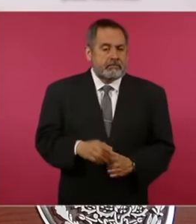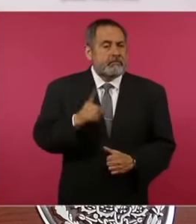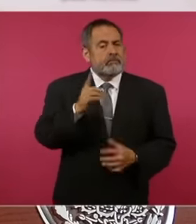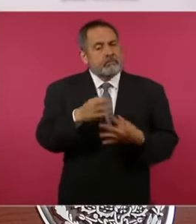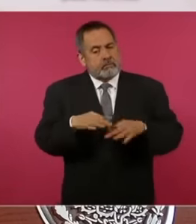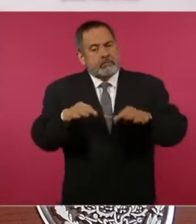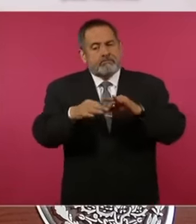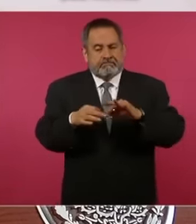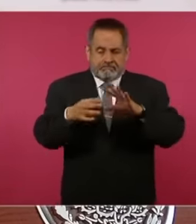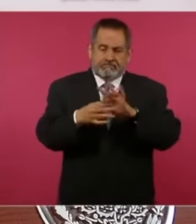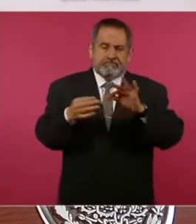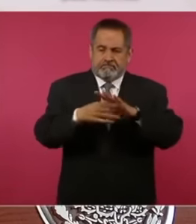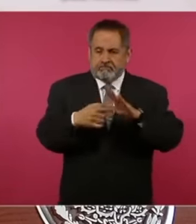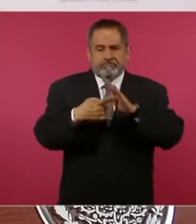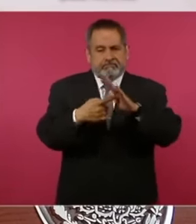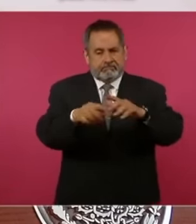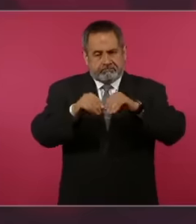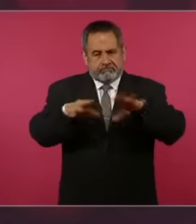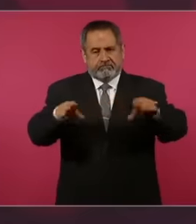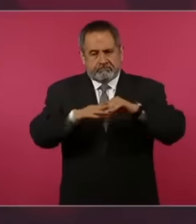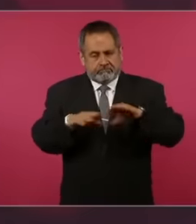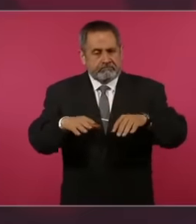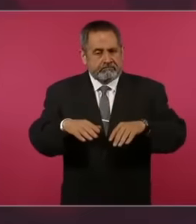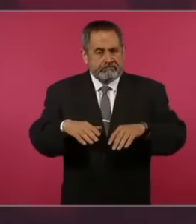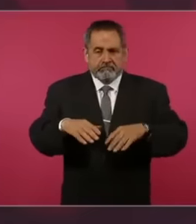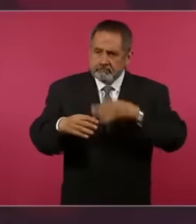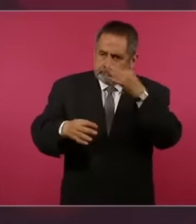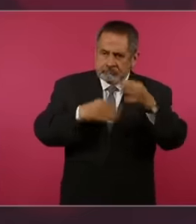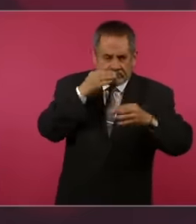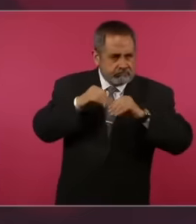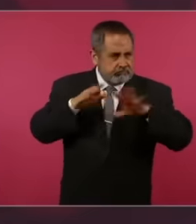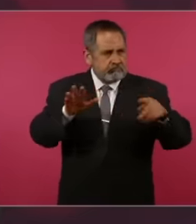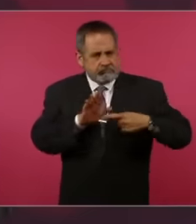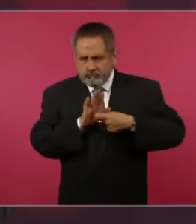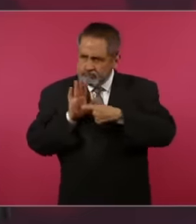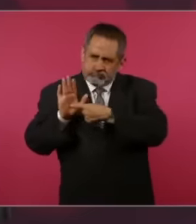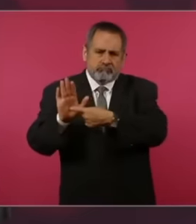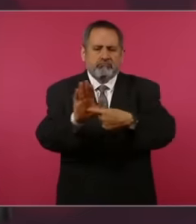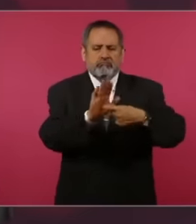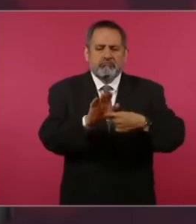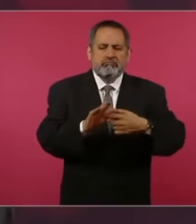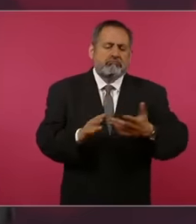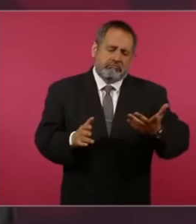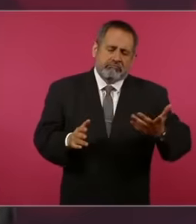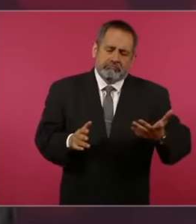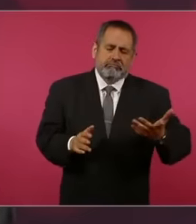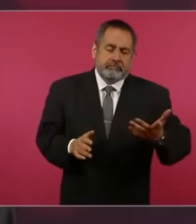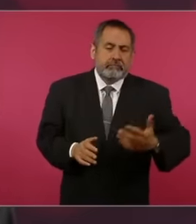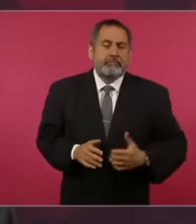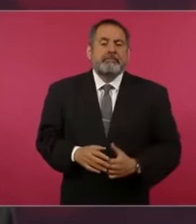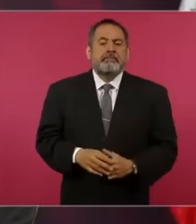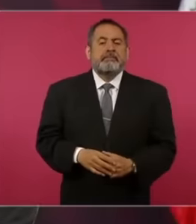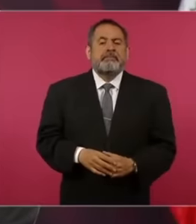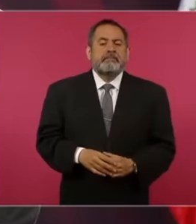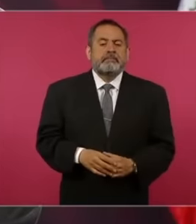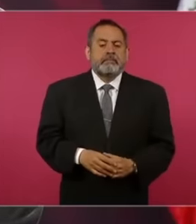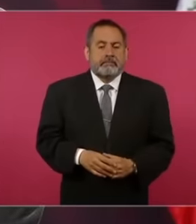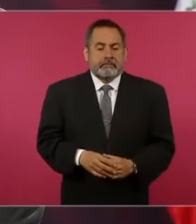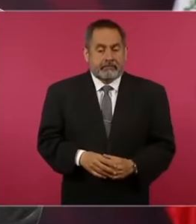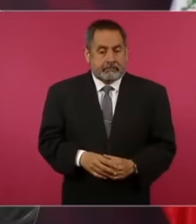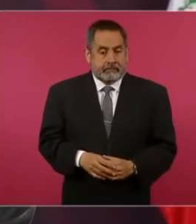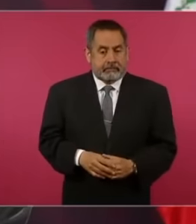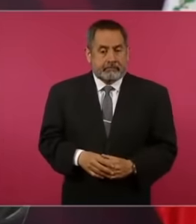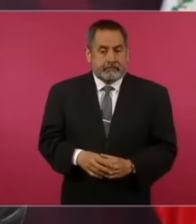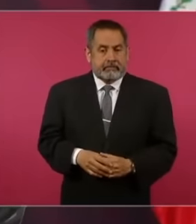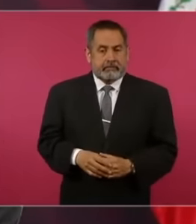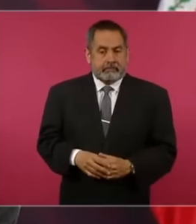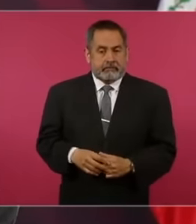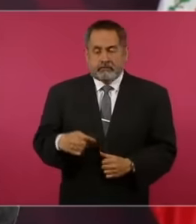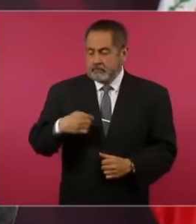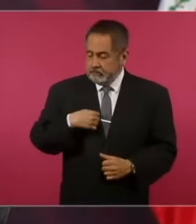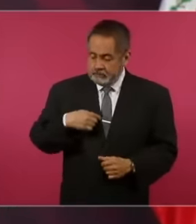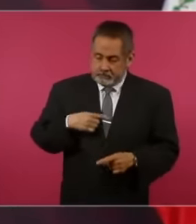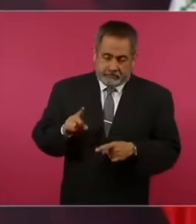all this is expressed and manifested Because from the beginning I said